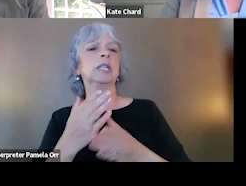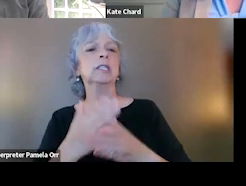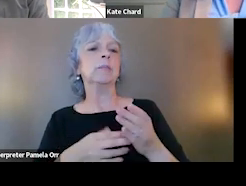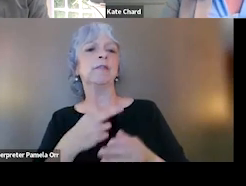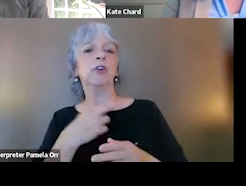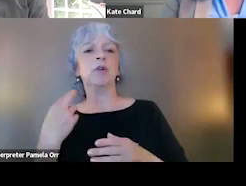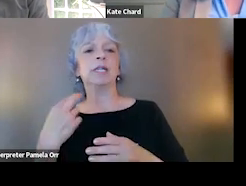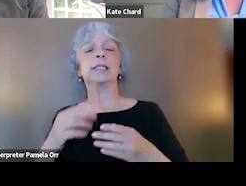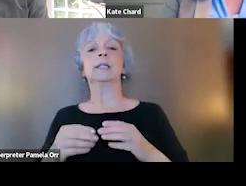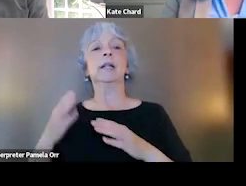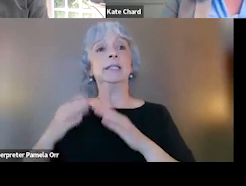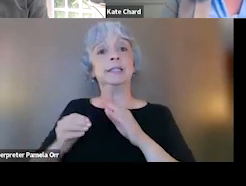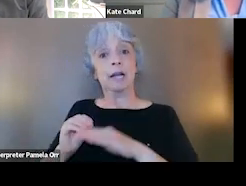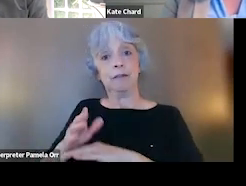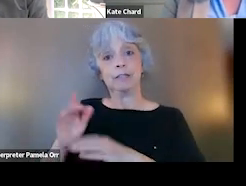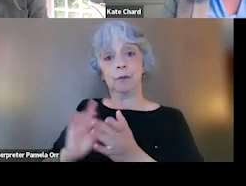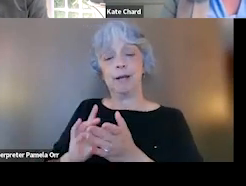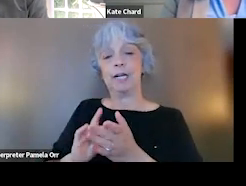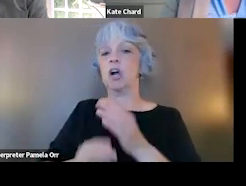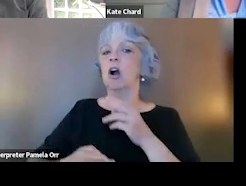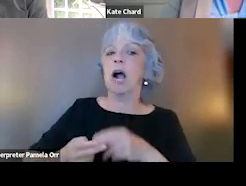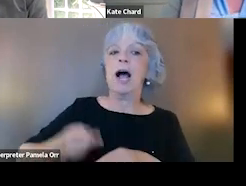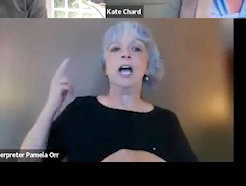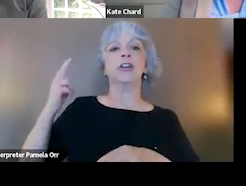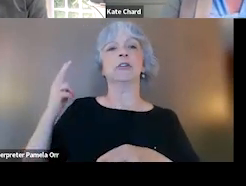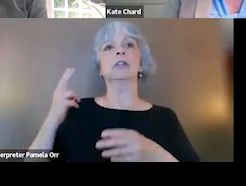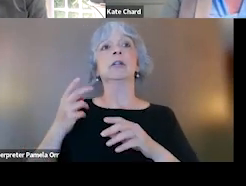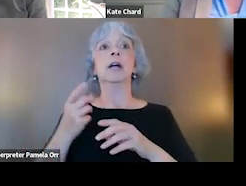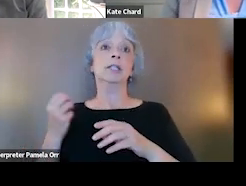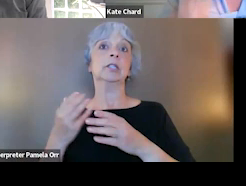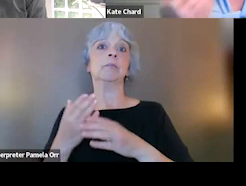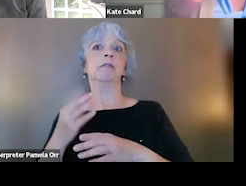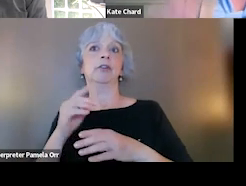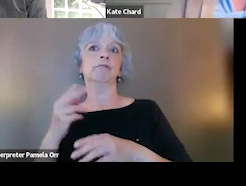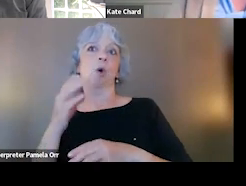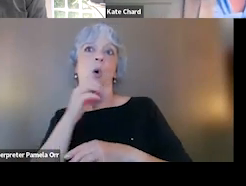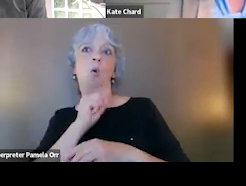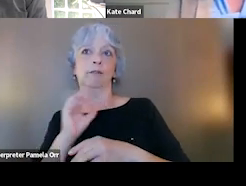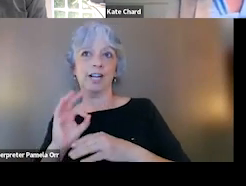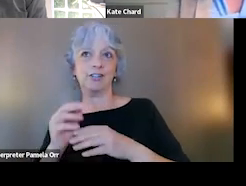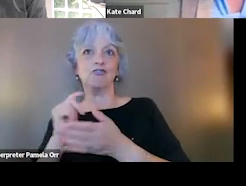the side effects for medications are much higher and even from some of the novel treatments. And that will keep people from wanting to go